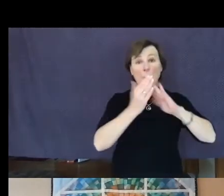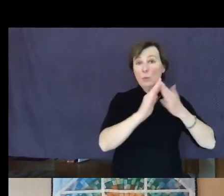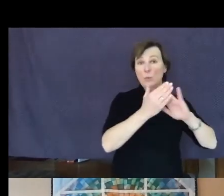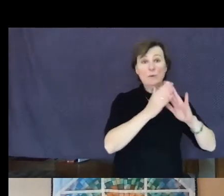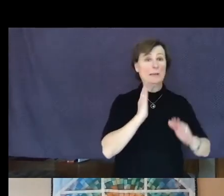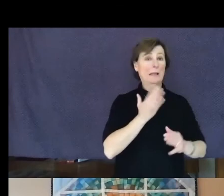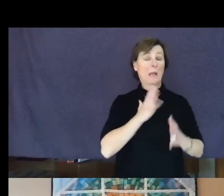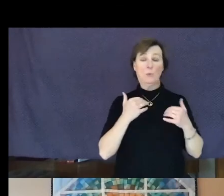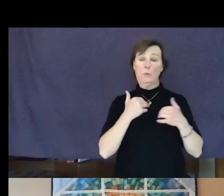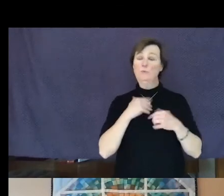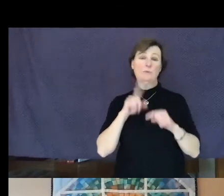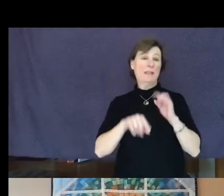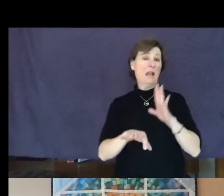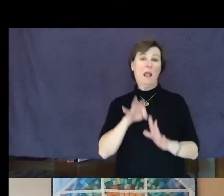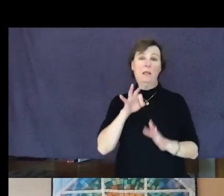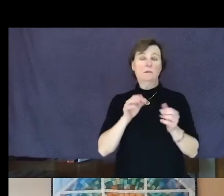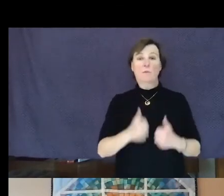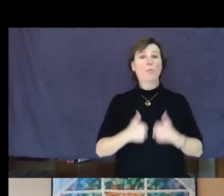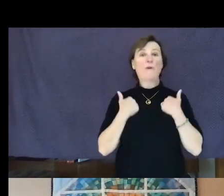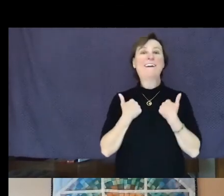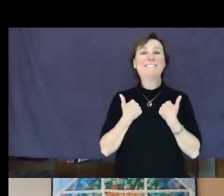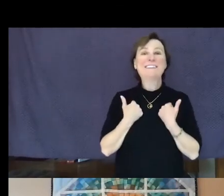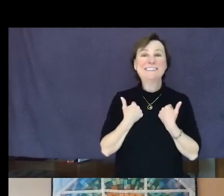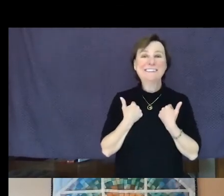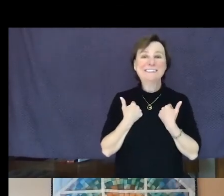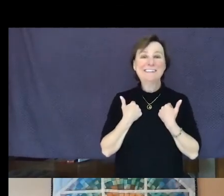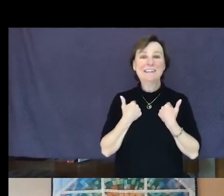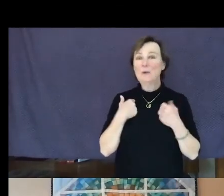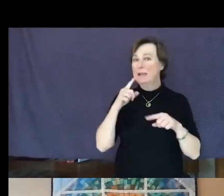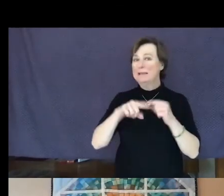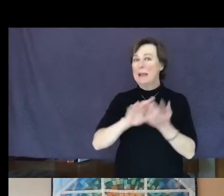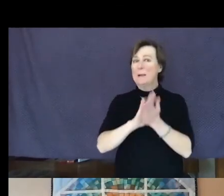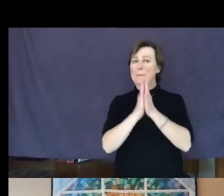and we cannot become all we are meant to be.